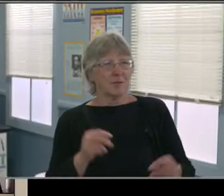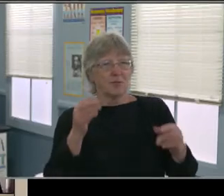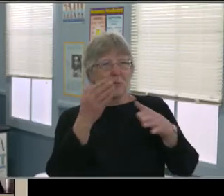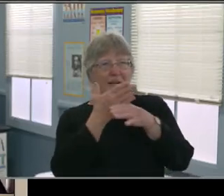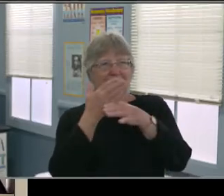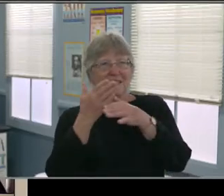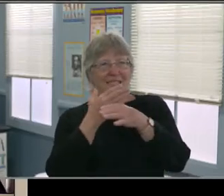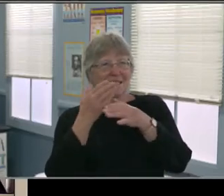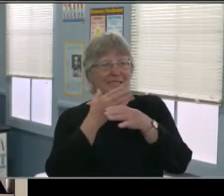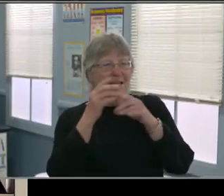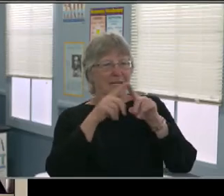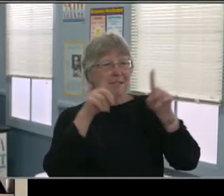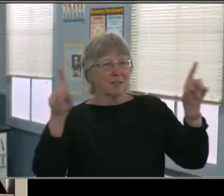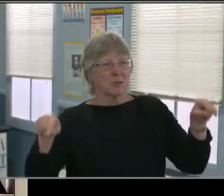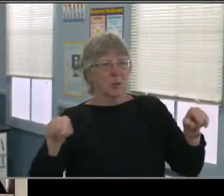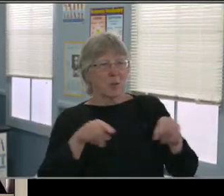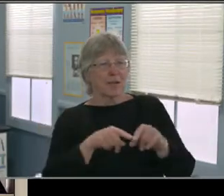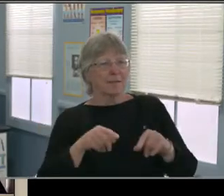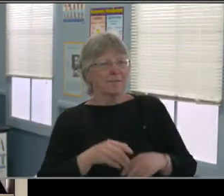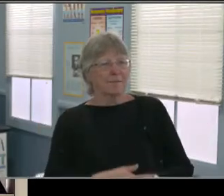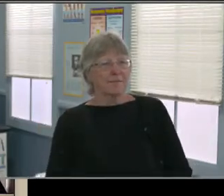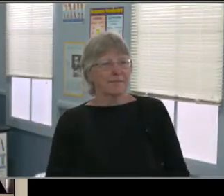Okay, is that it? Cause we just keep getting your name.